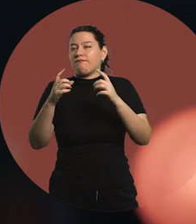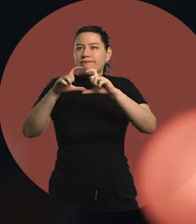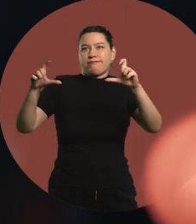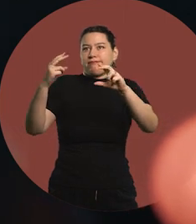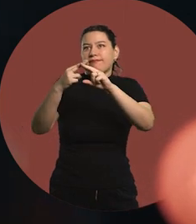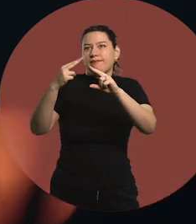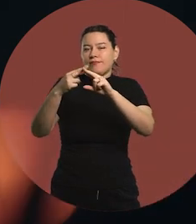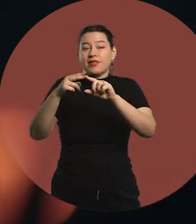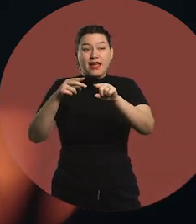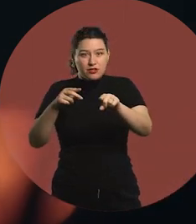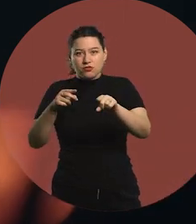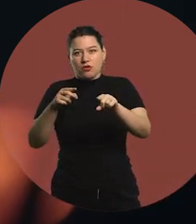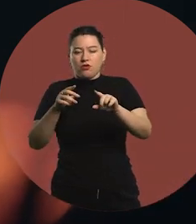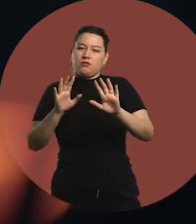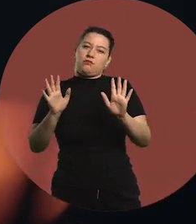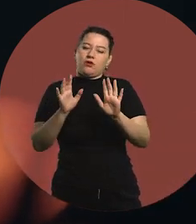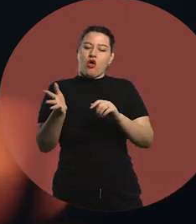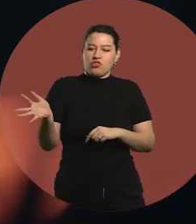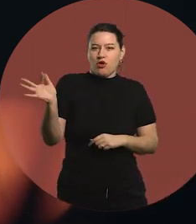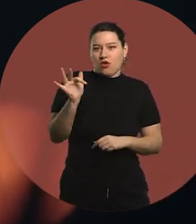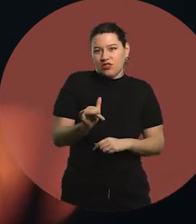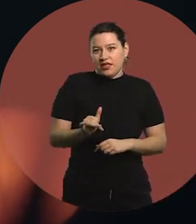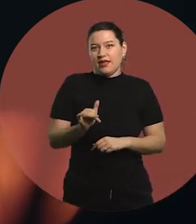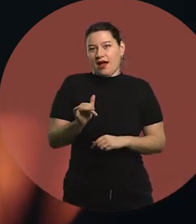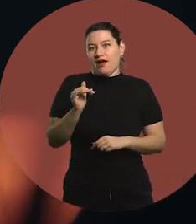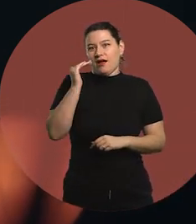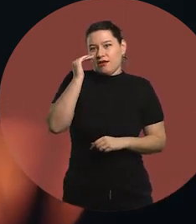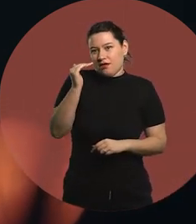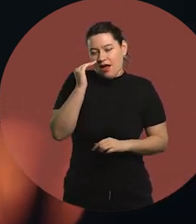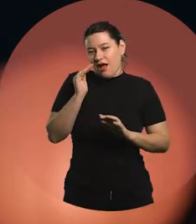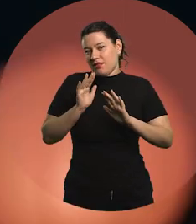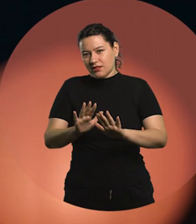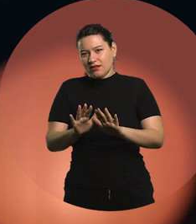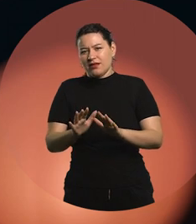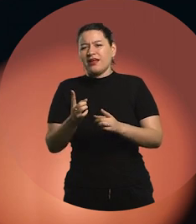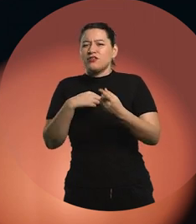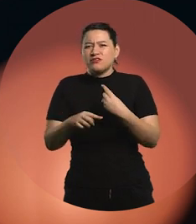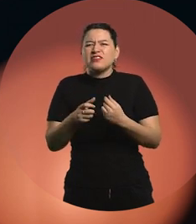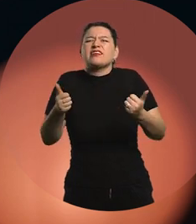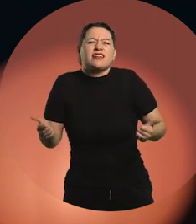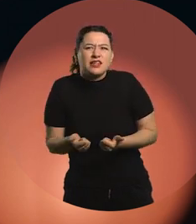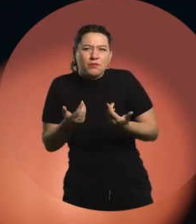This is a daily job for the teacher. What are we doing there? What can we do?